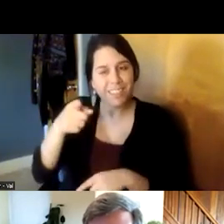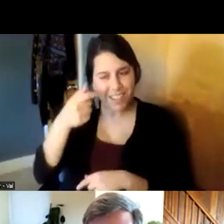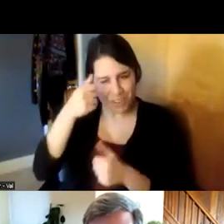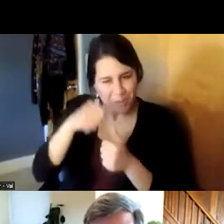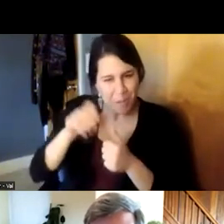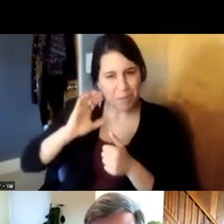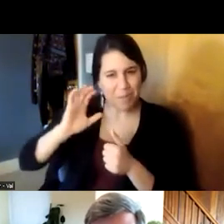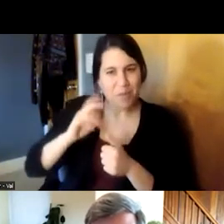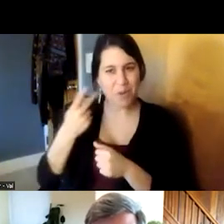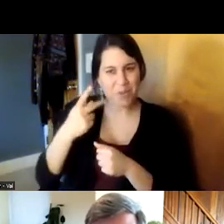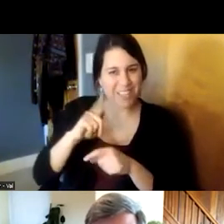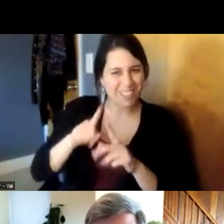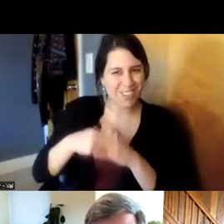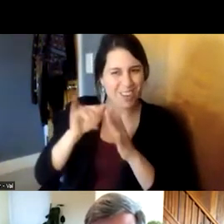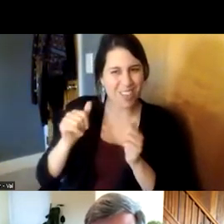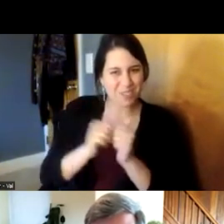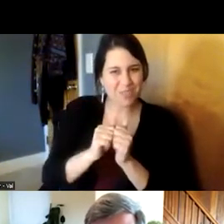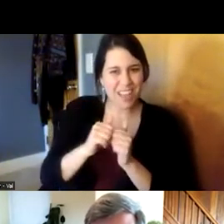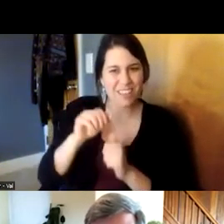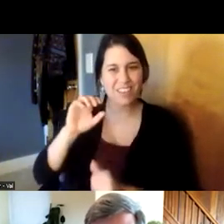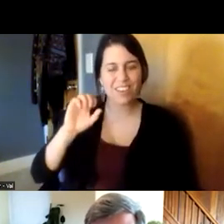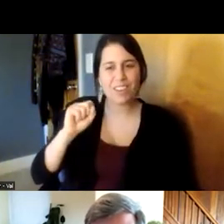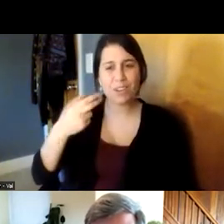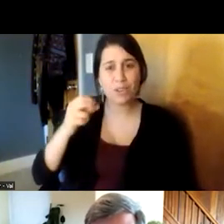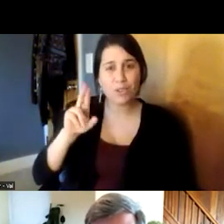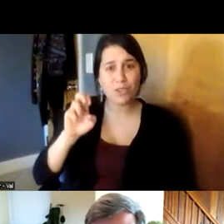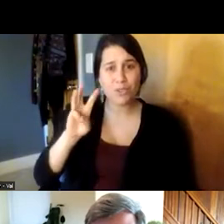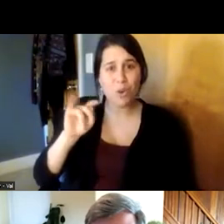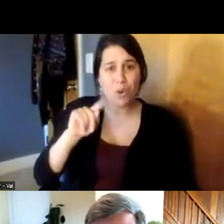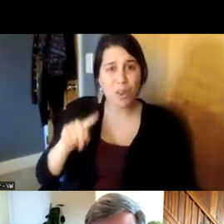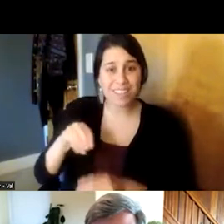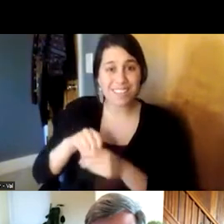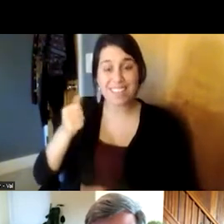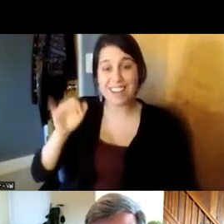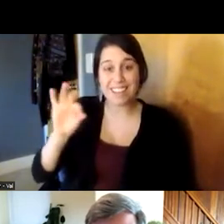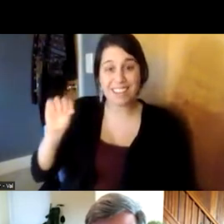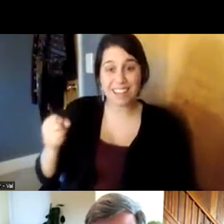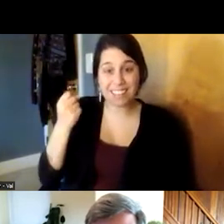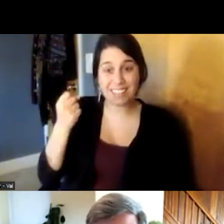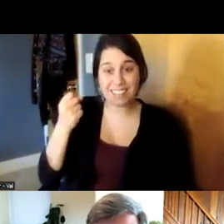that together back in shorewinds maybe in the 1990s added a nurse engagement specialist and